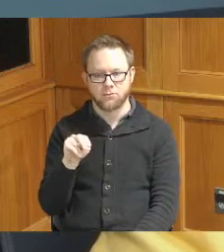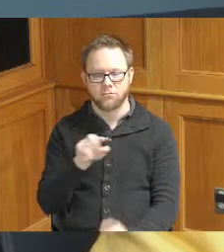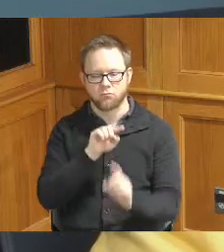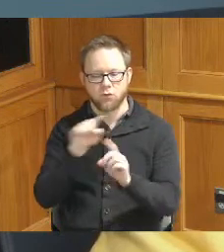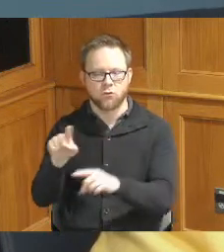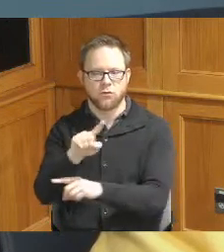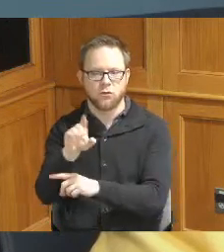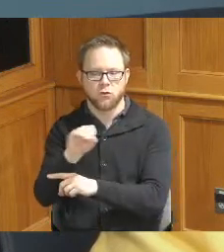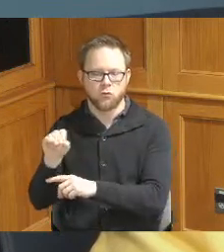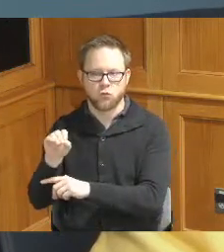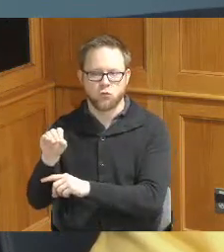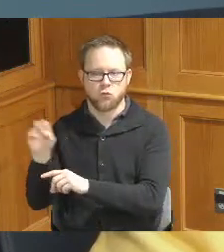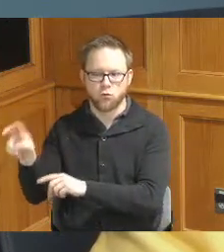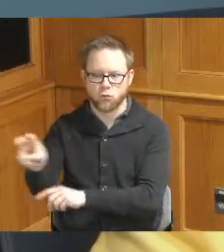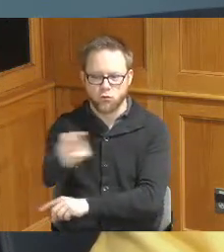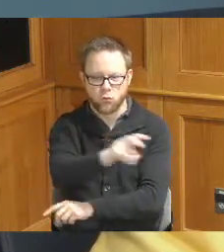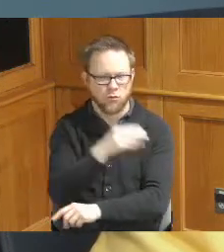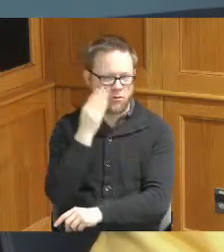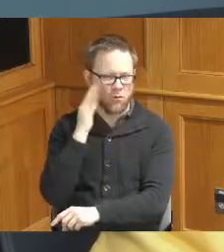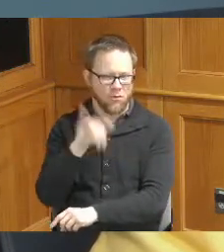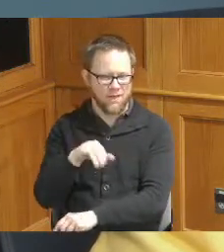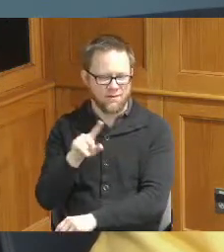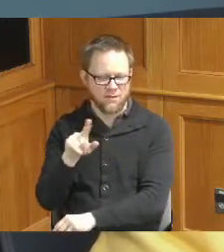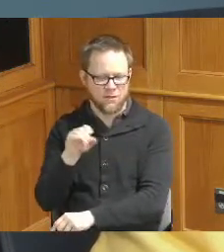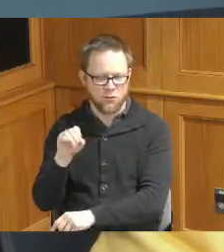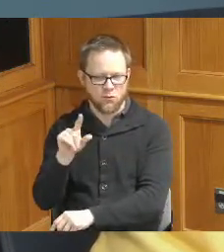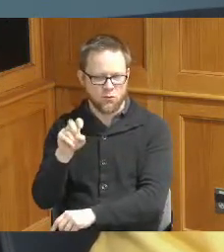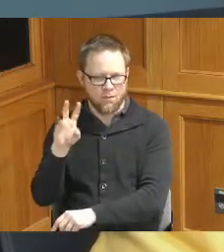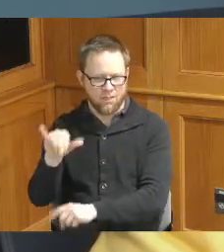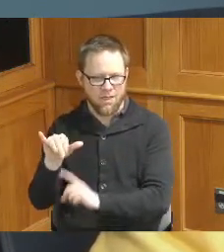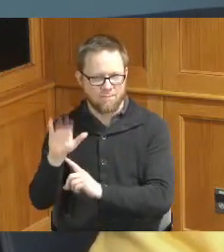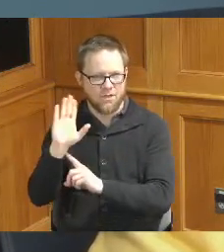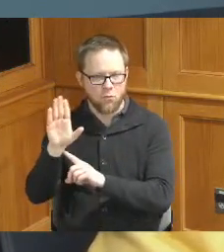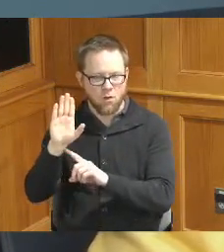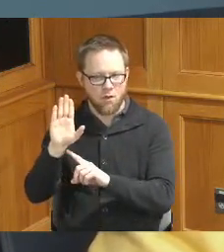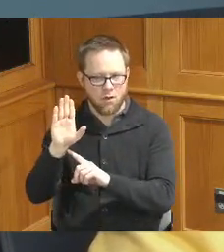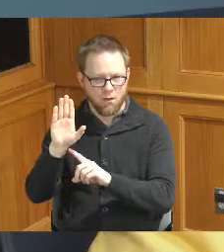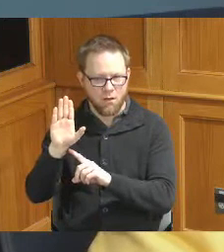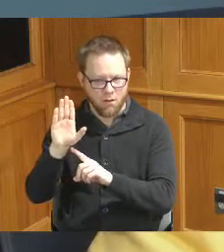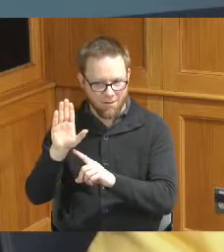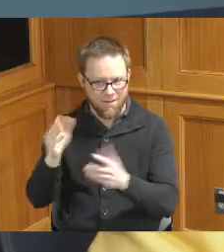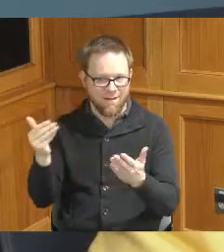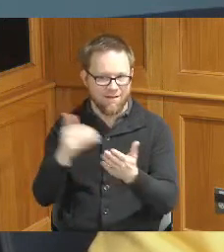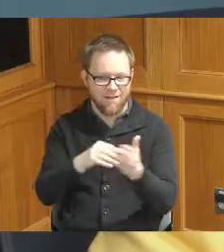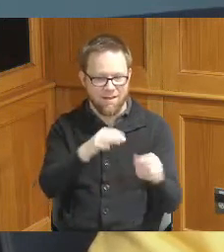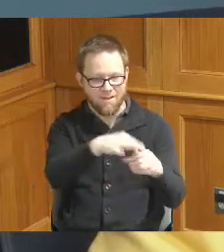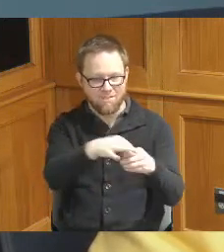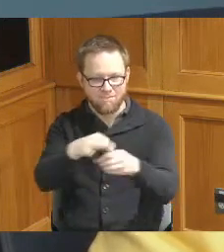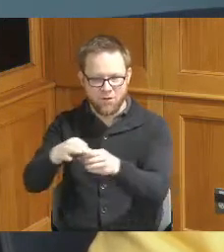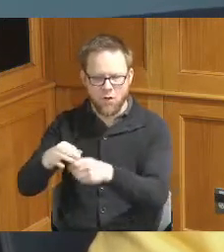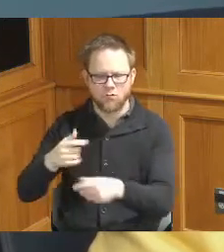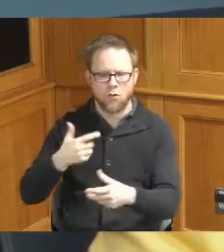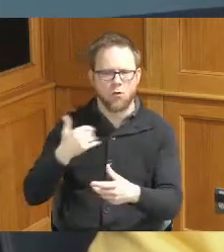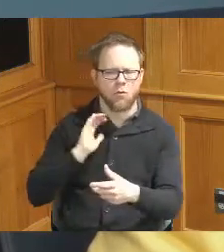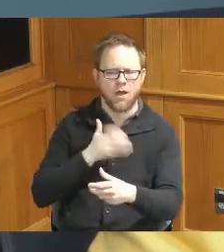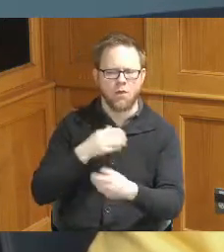Zoo levy as you know is coming up and they wanted him and our office to see what areas are in this